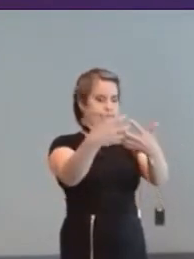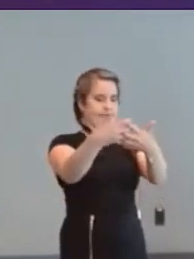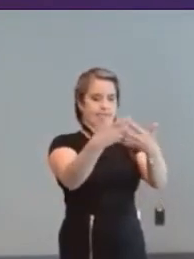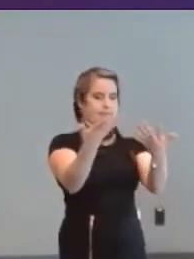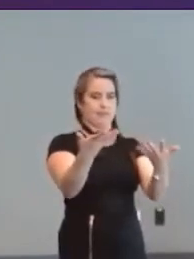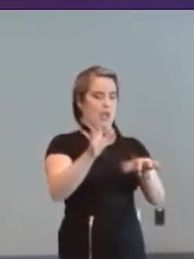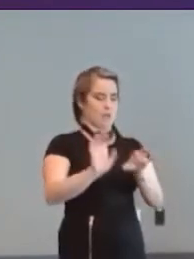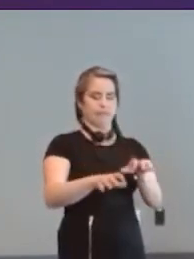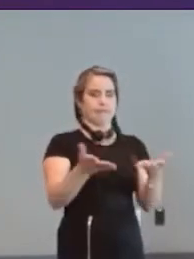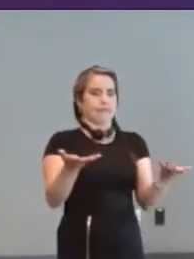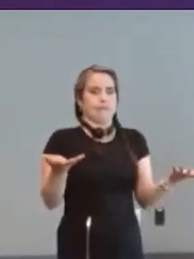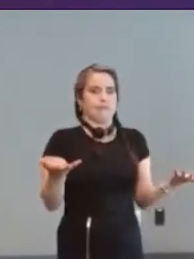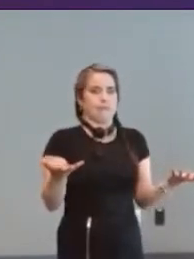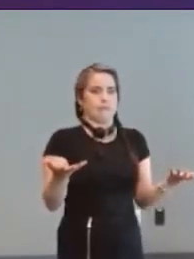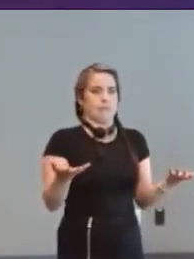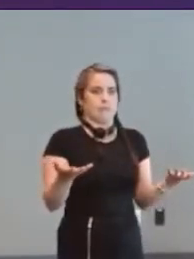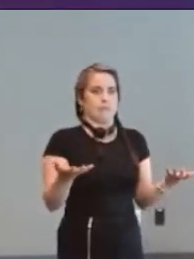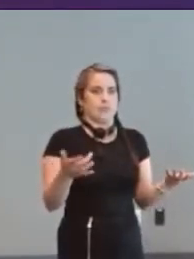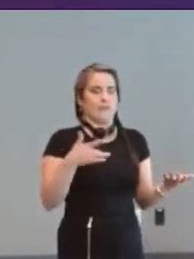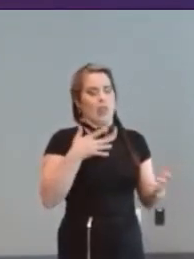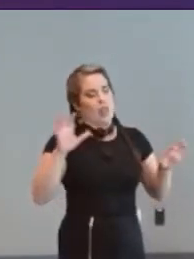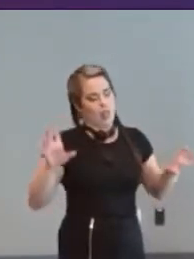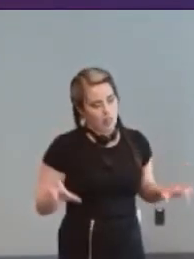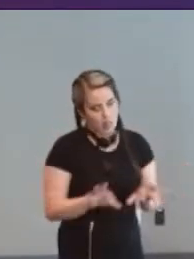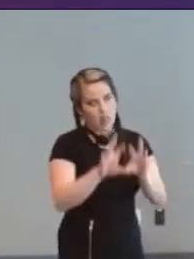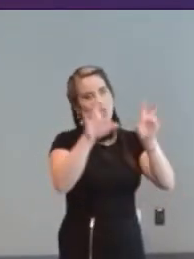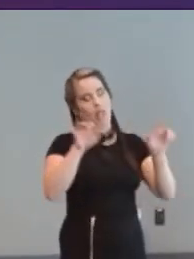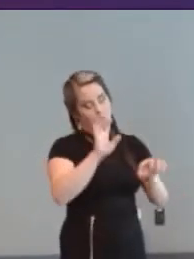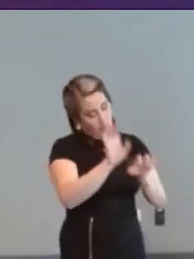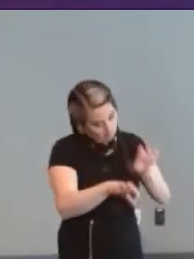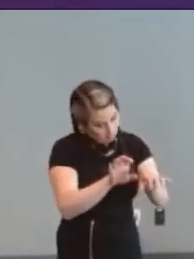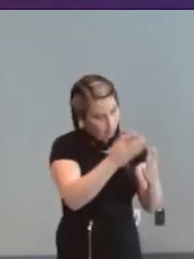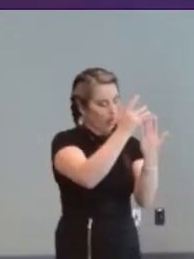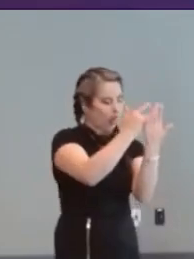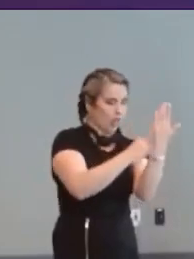you need without you having to laboriously enter everything definitely that would be a